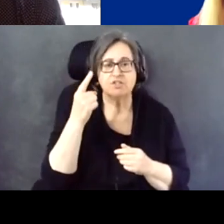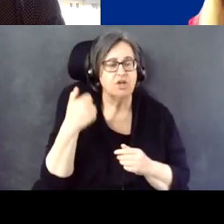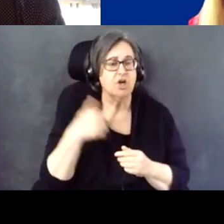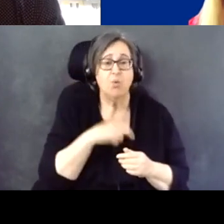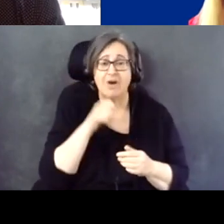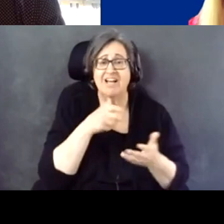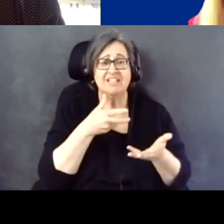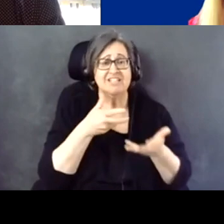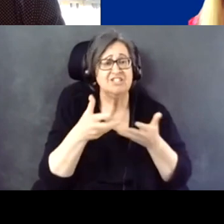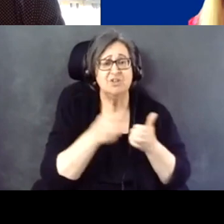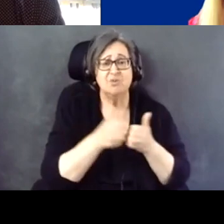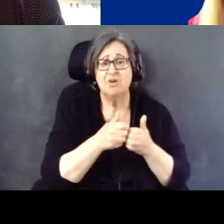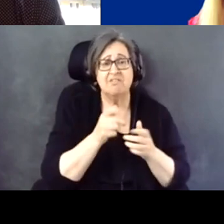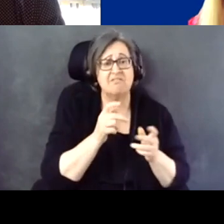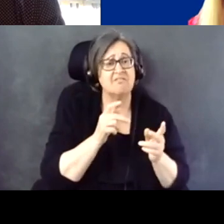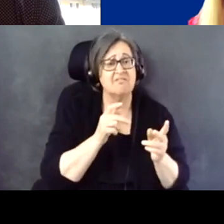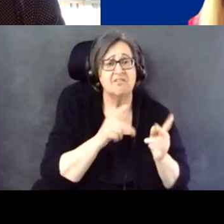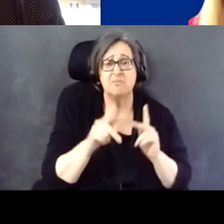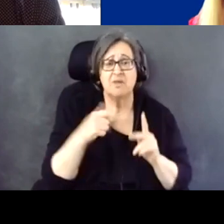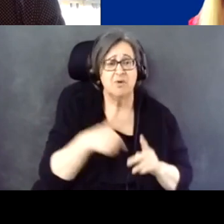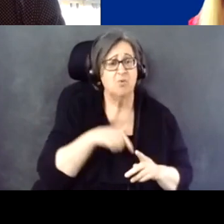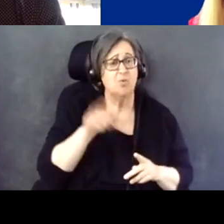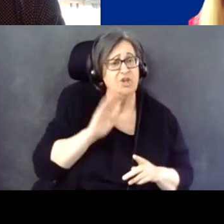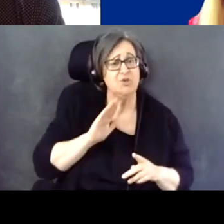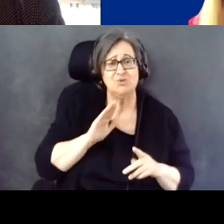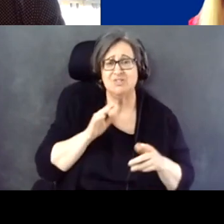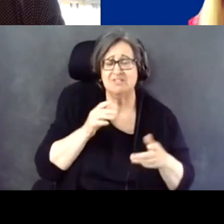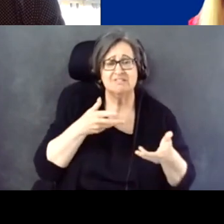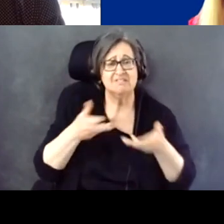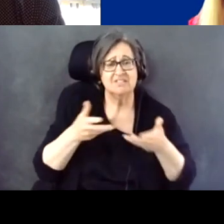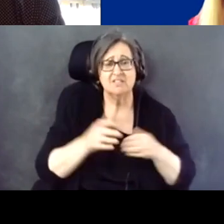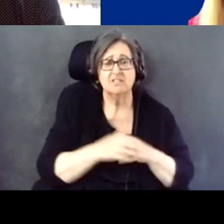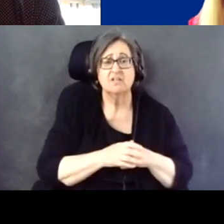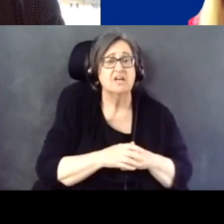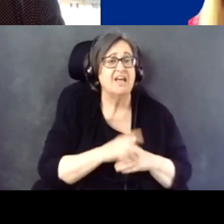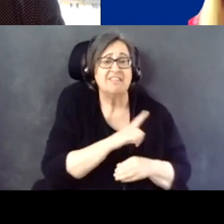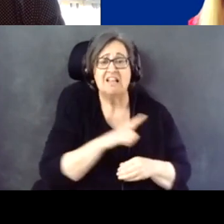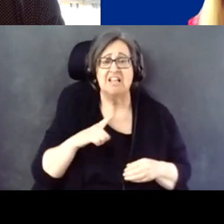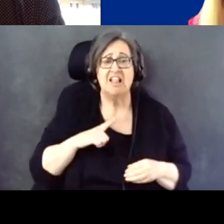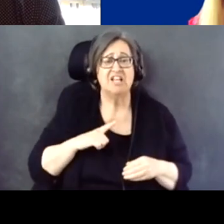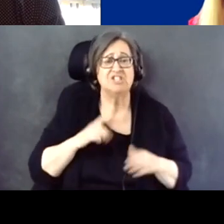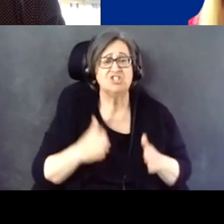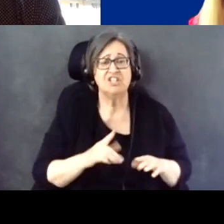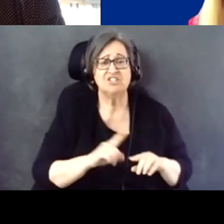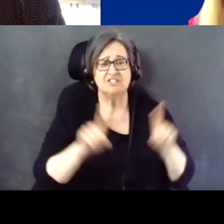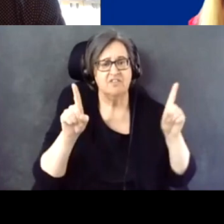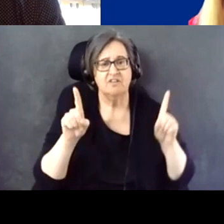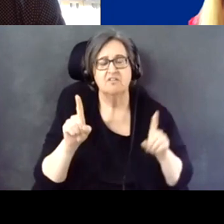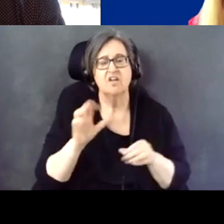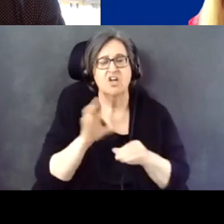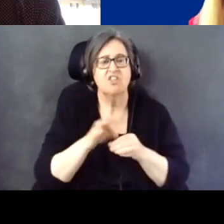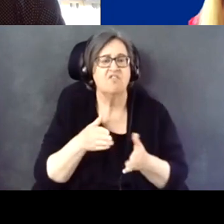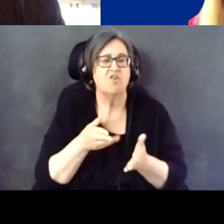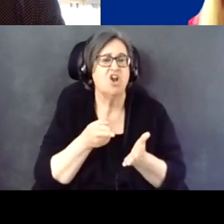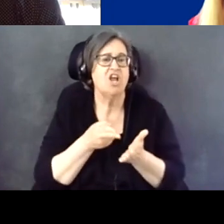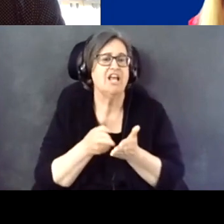The legislators are not the same. All these voter integrity stuff is built on a lie.